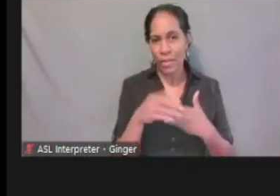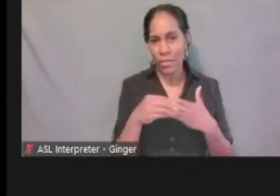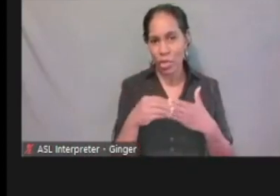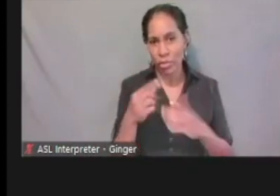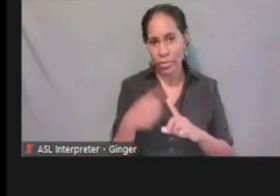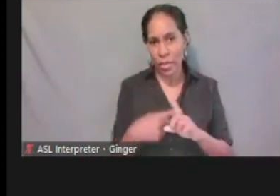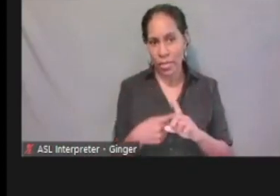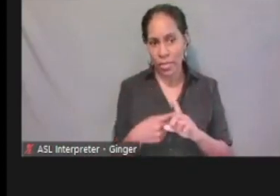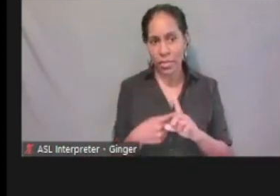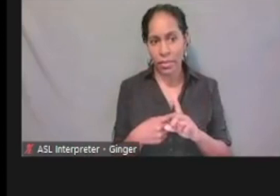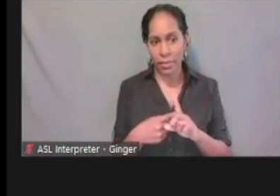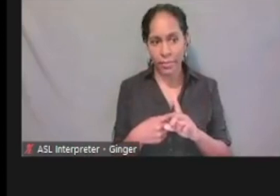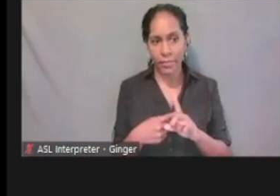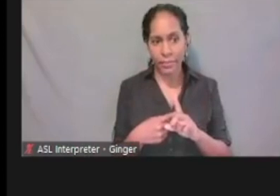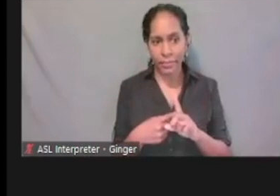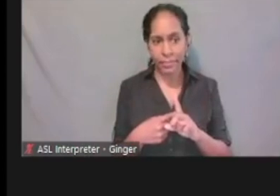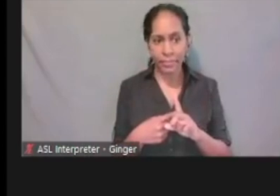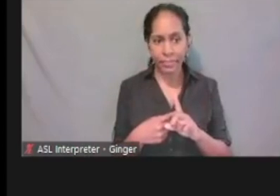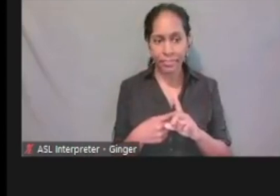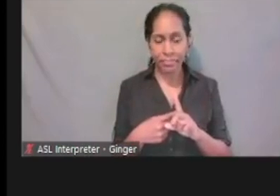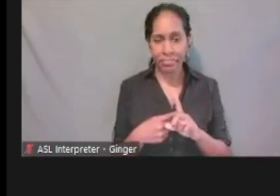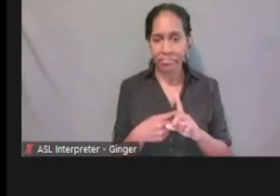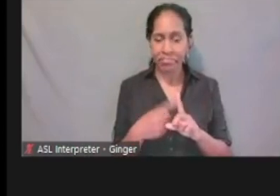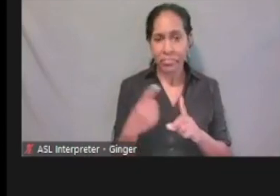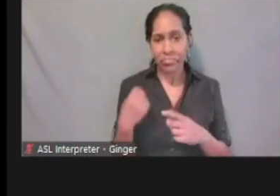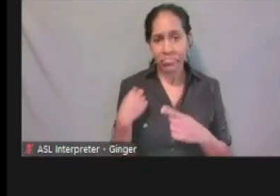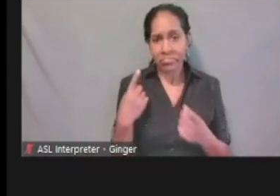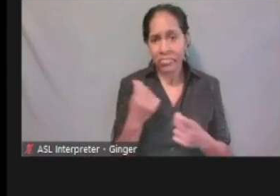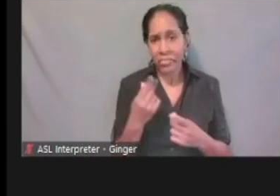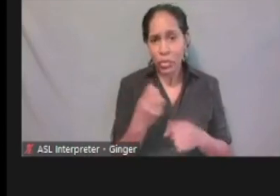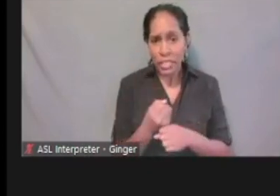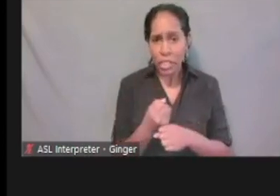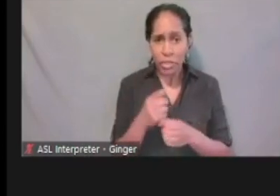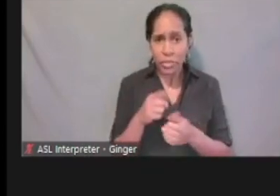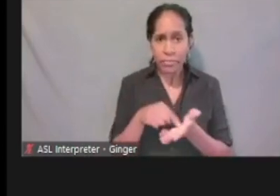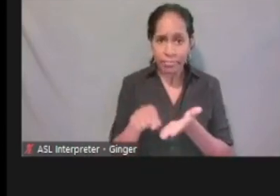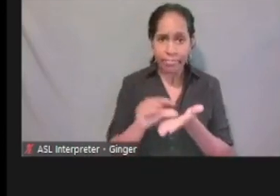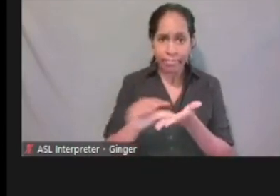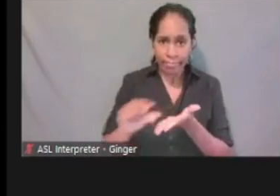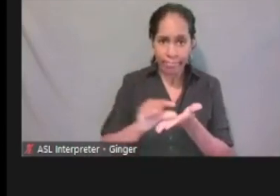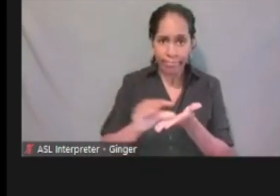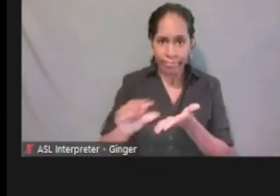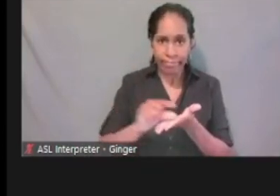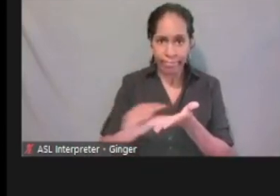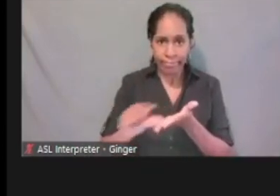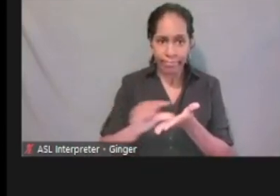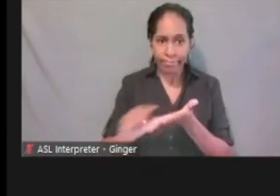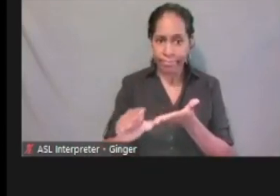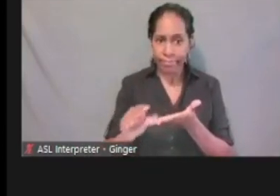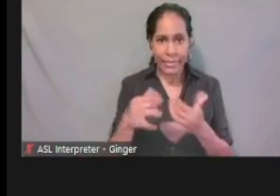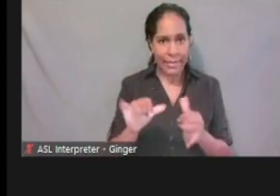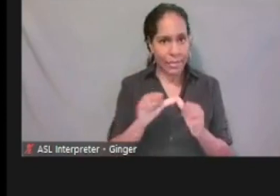I've been paying on it for a few years. It hasn't ended ended and I pay this monthly.